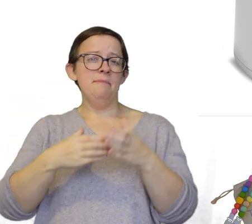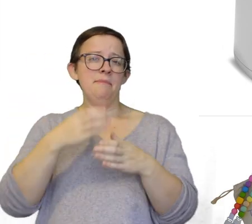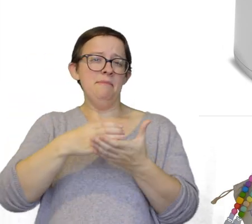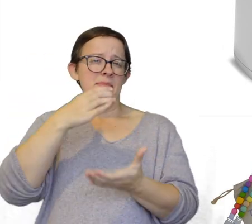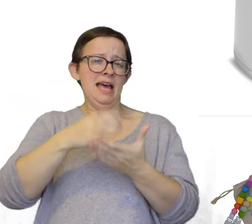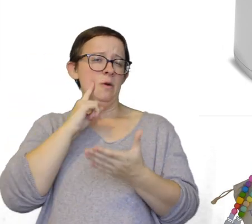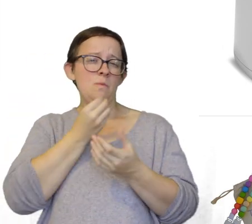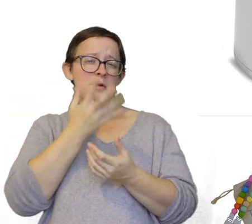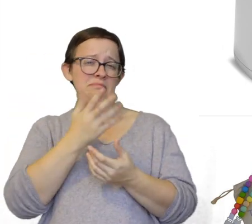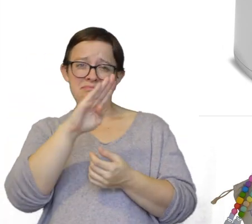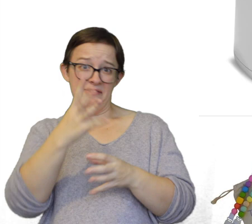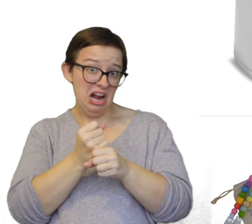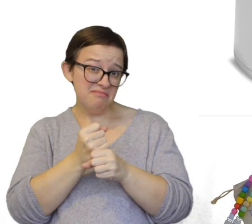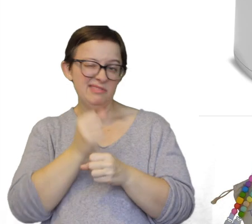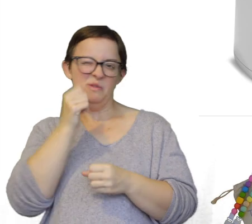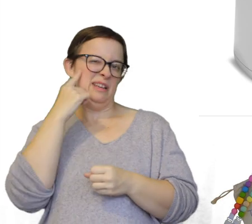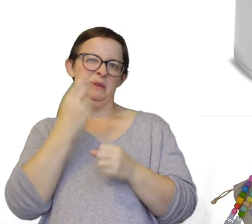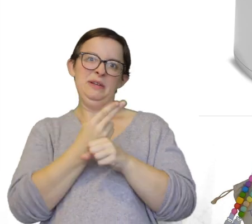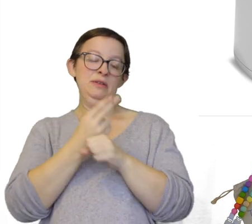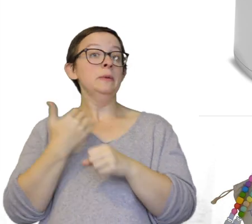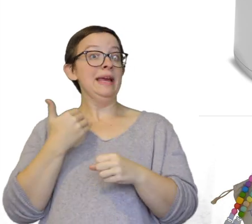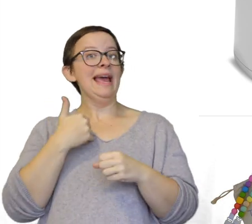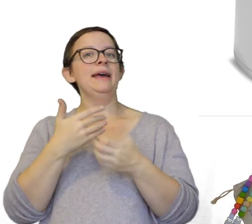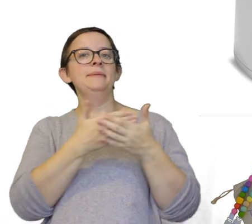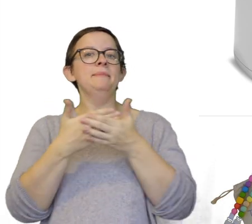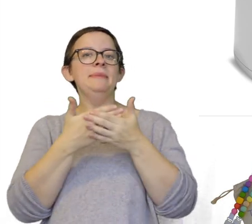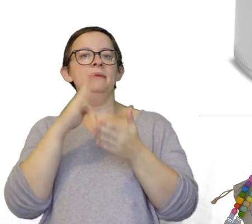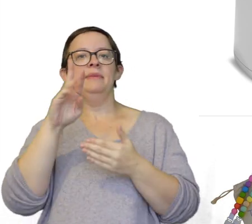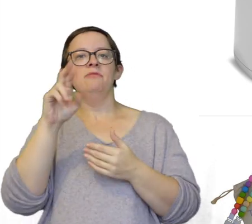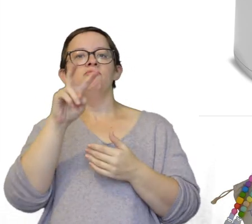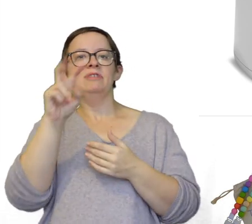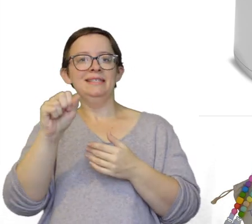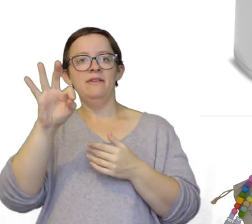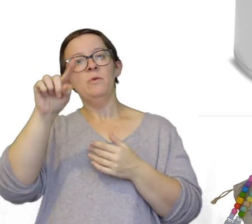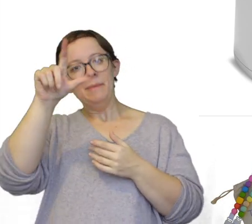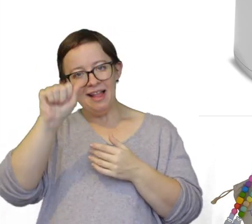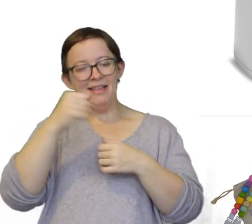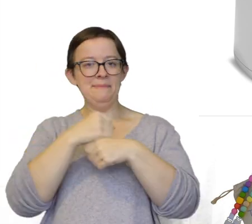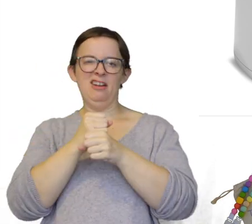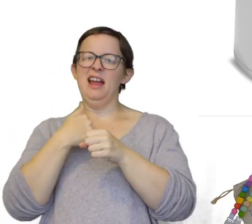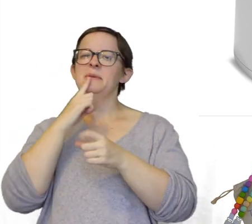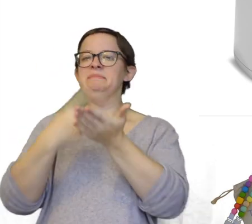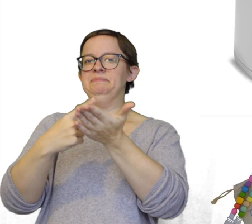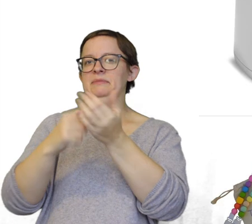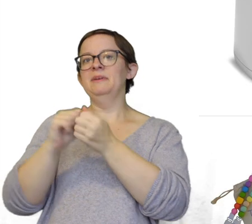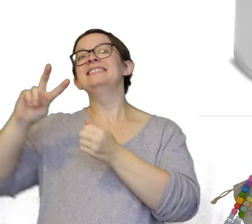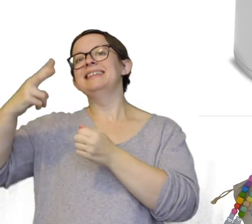we would have ever used it. We actually had a Baby Brezza Formula maker, which I will talk about in our next video with my registry number two.